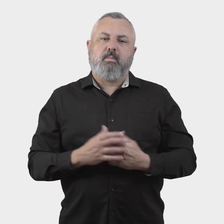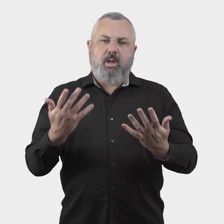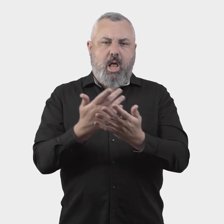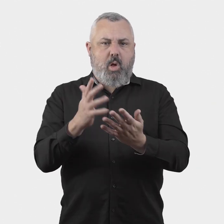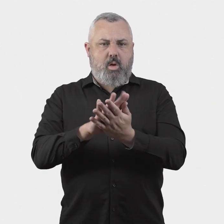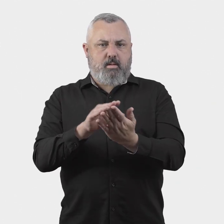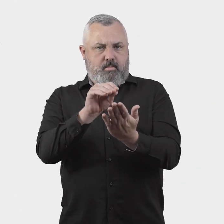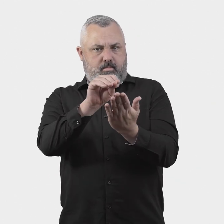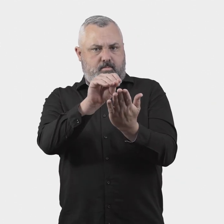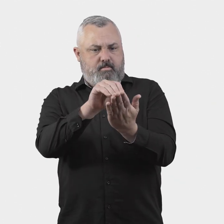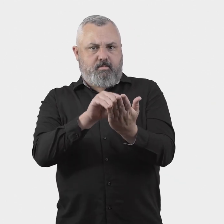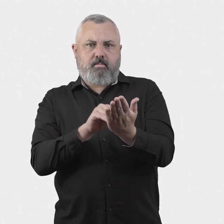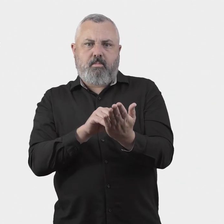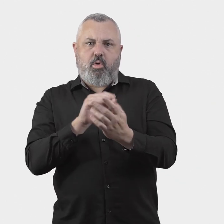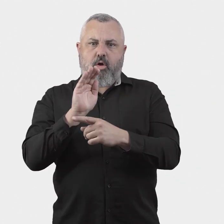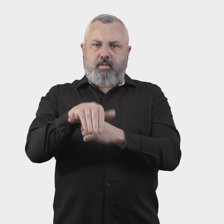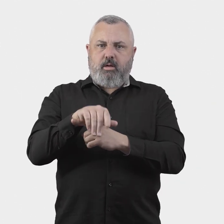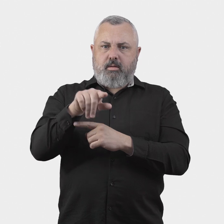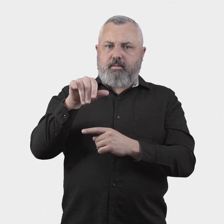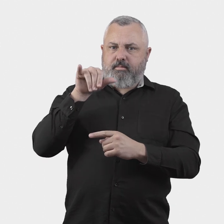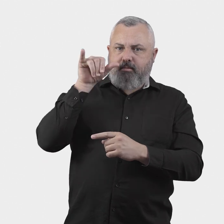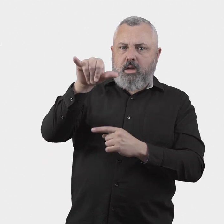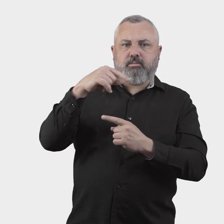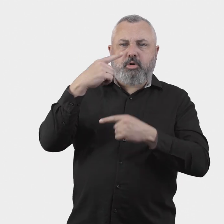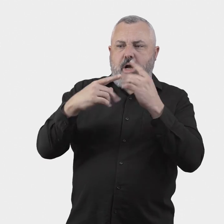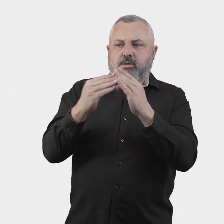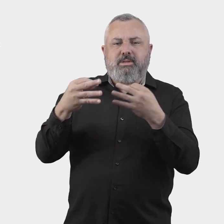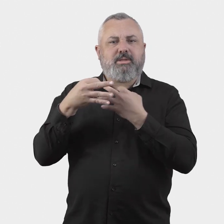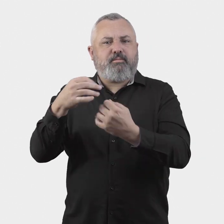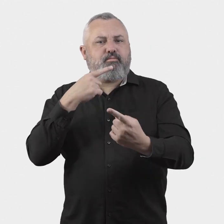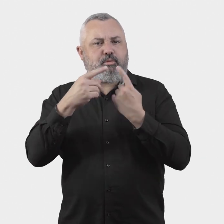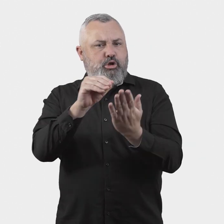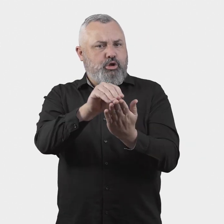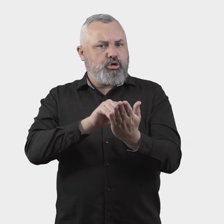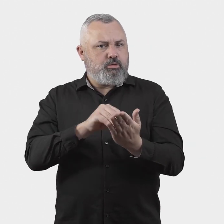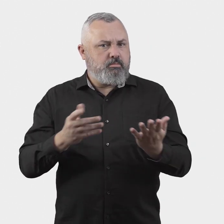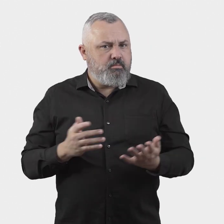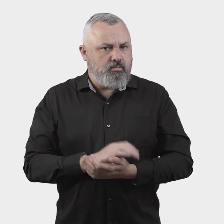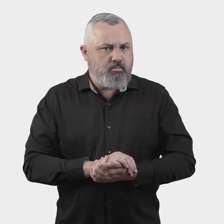4.1 Reporting of reasons for flight delays and cancellations